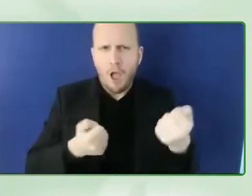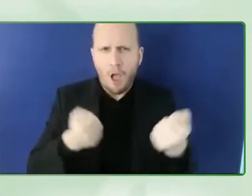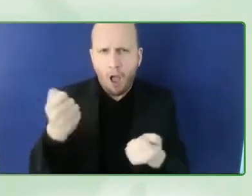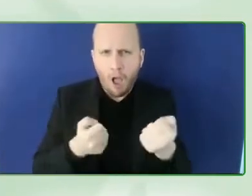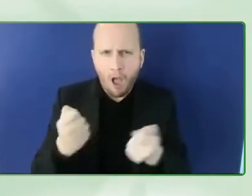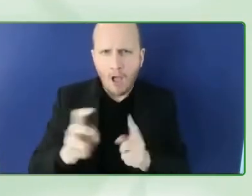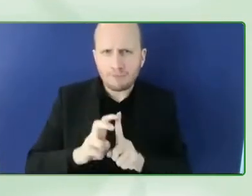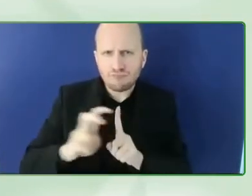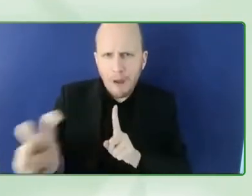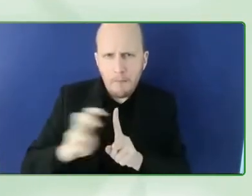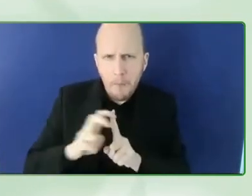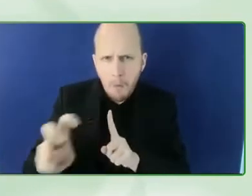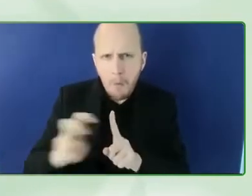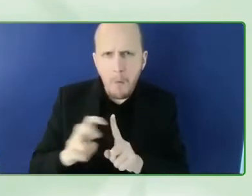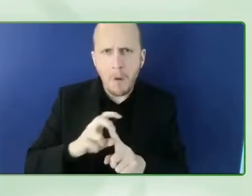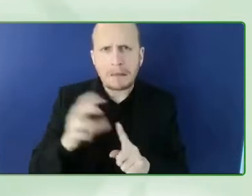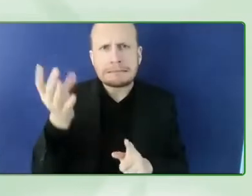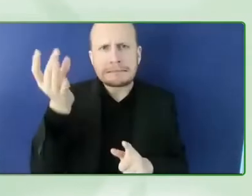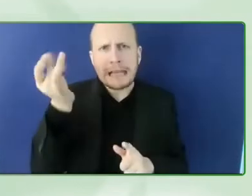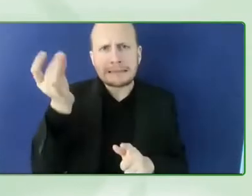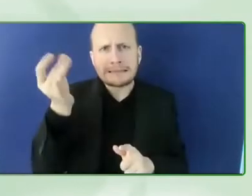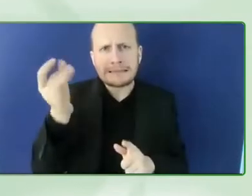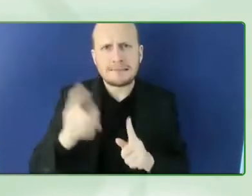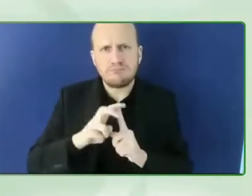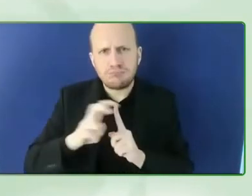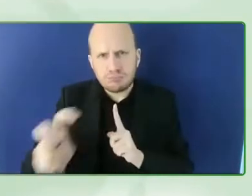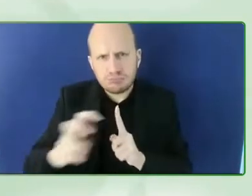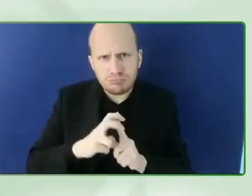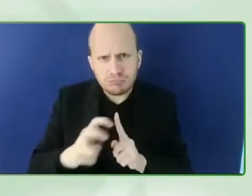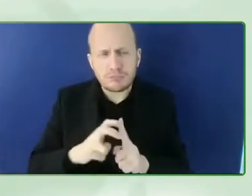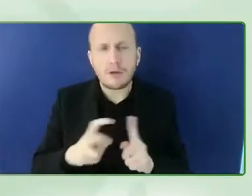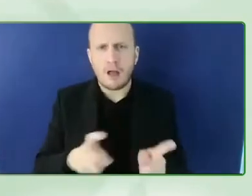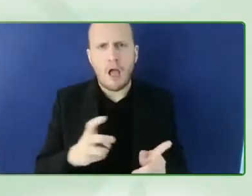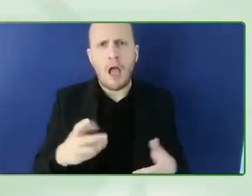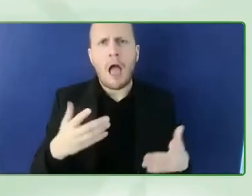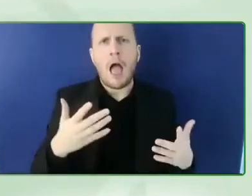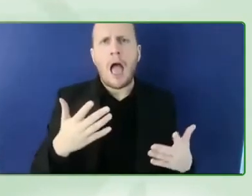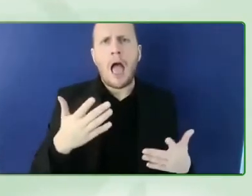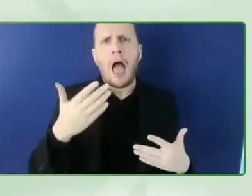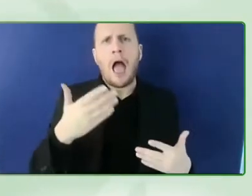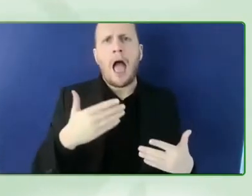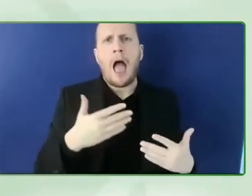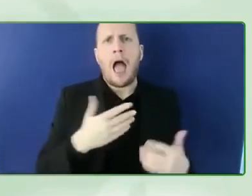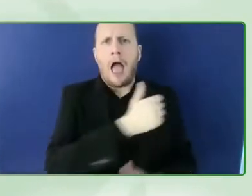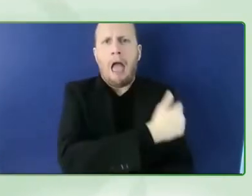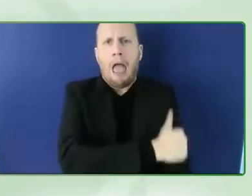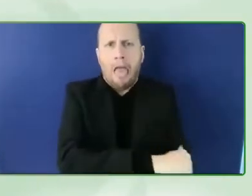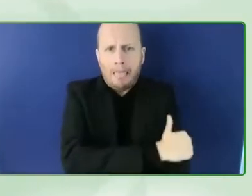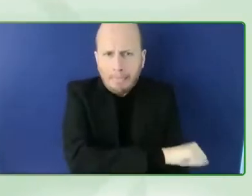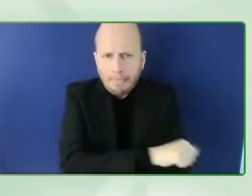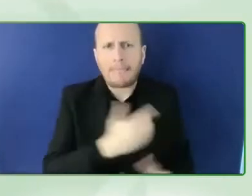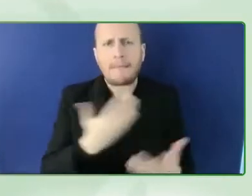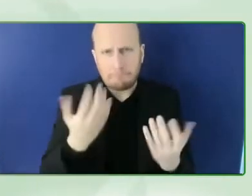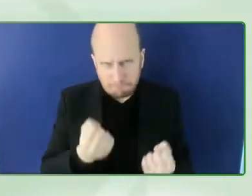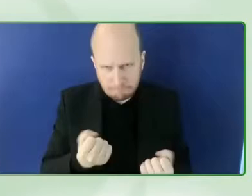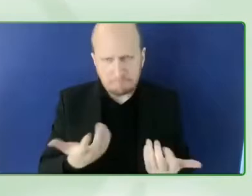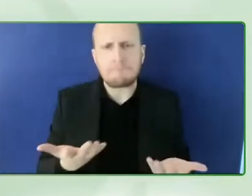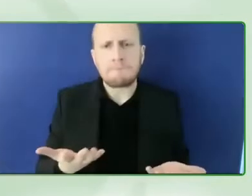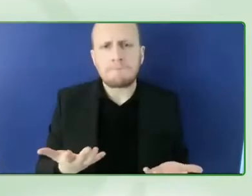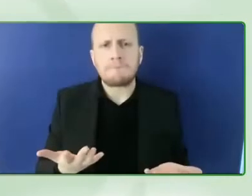your first project how do you how do you kick this off you've all you want you want it i'll